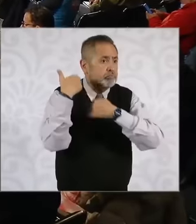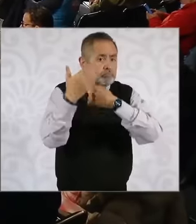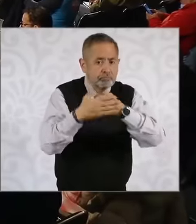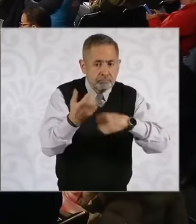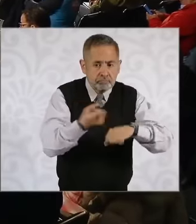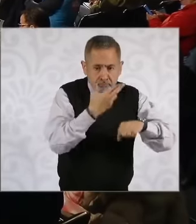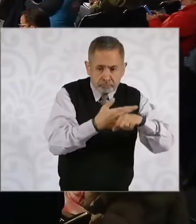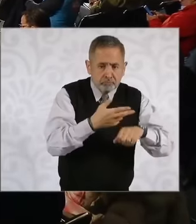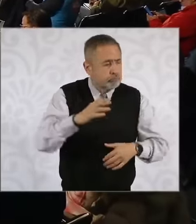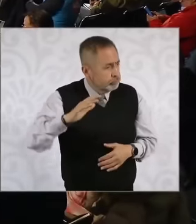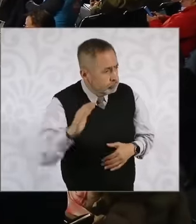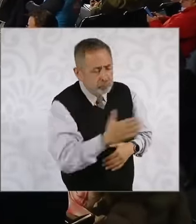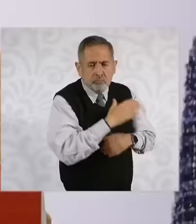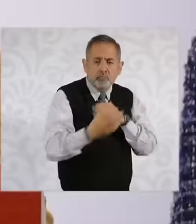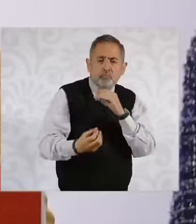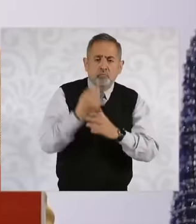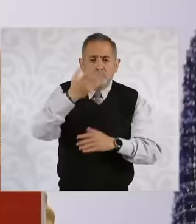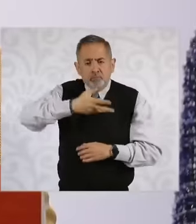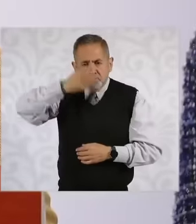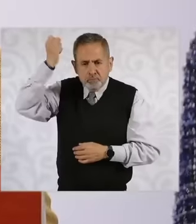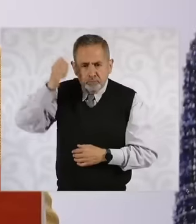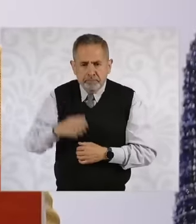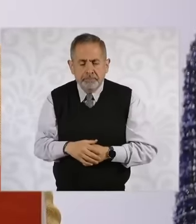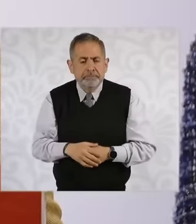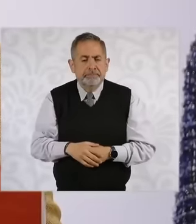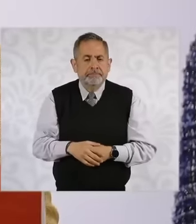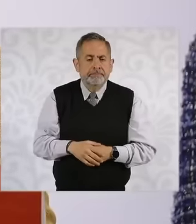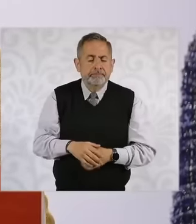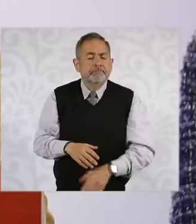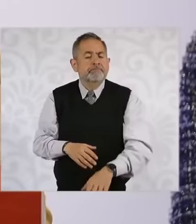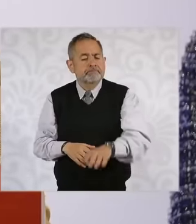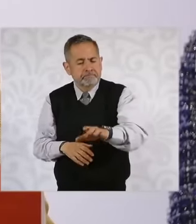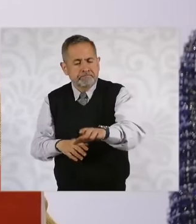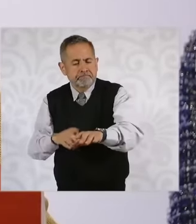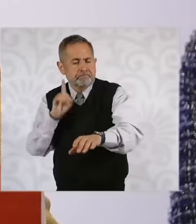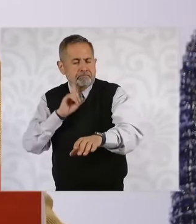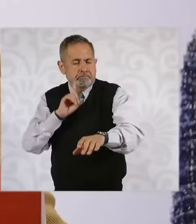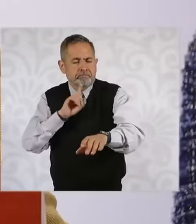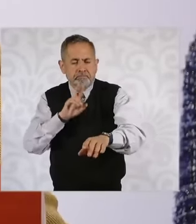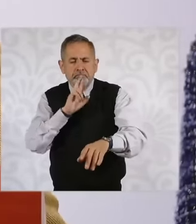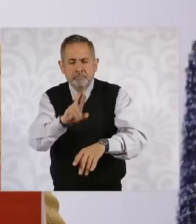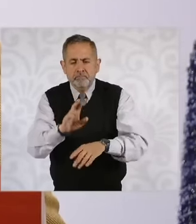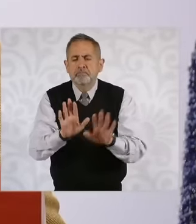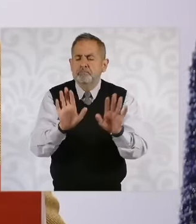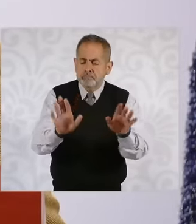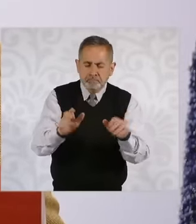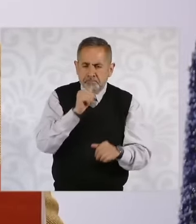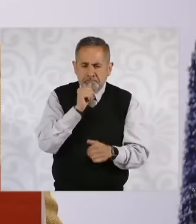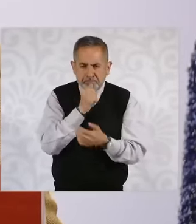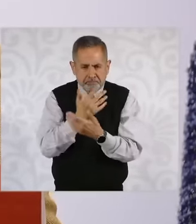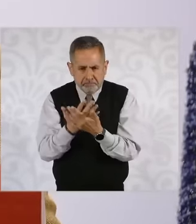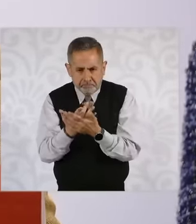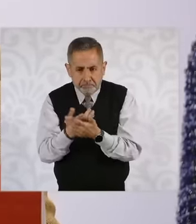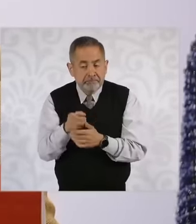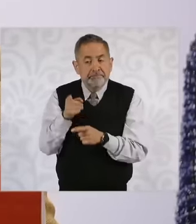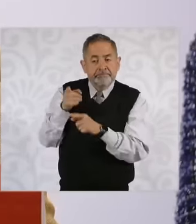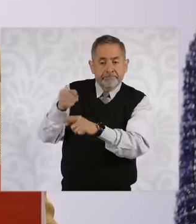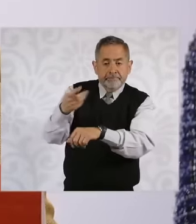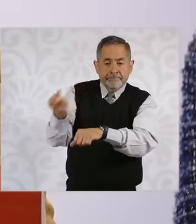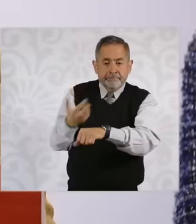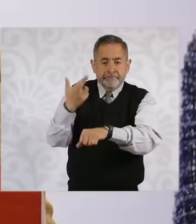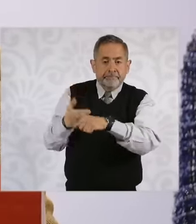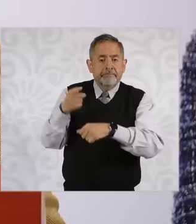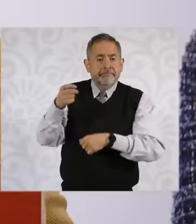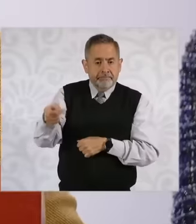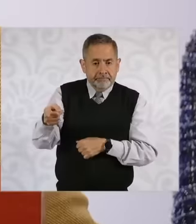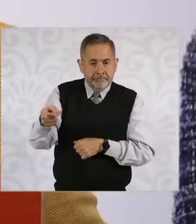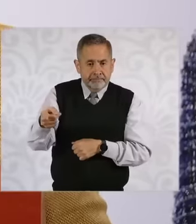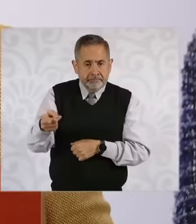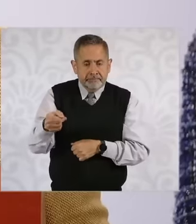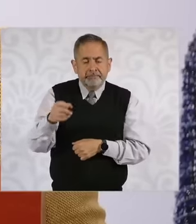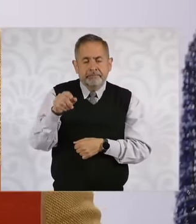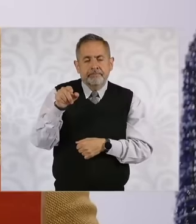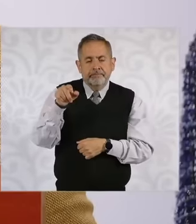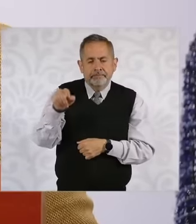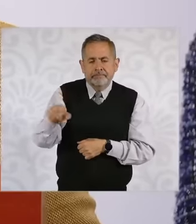are considerations that are going to take this the current public service secretariat and